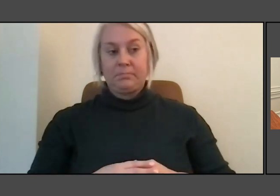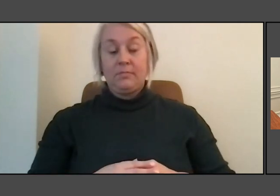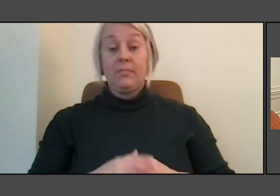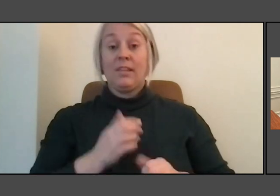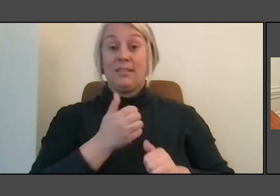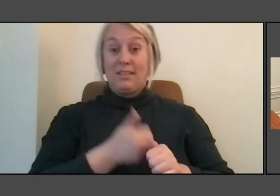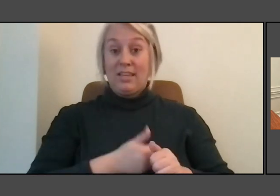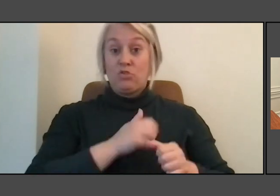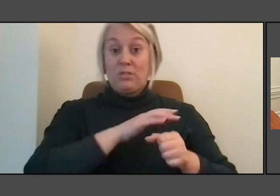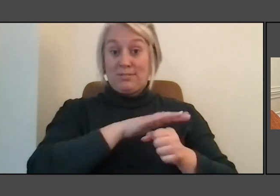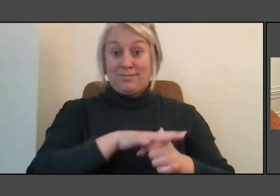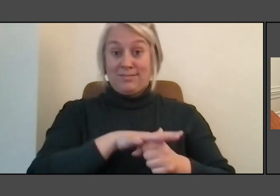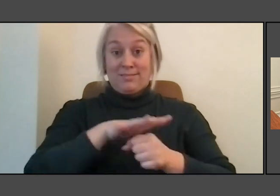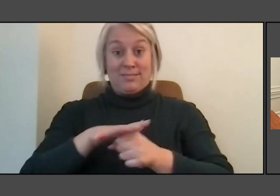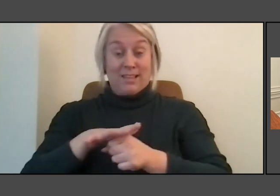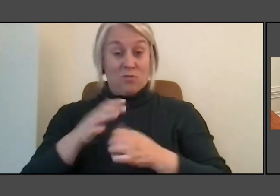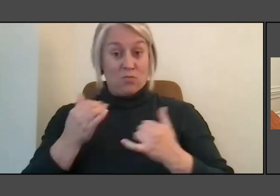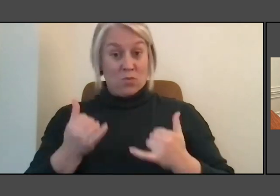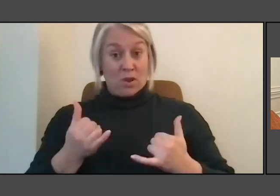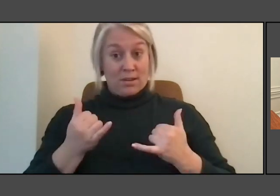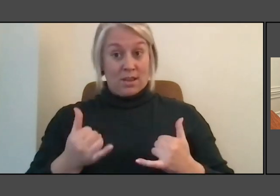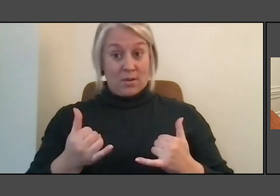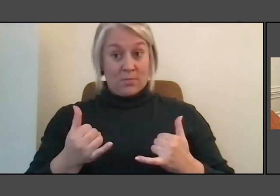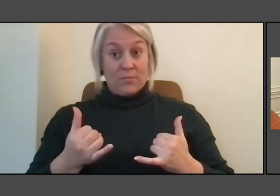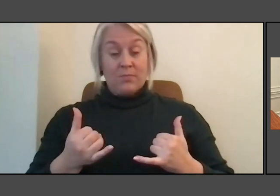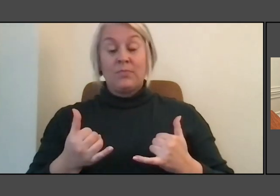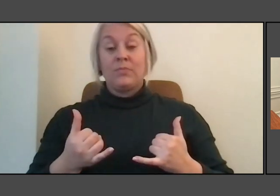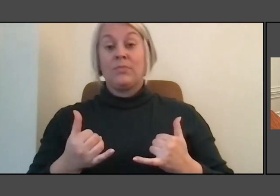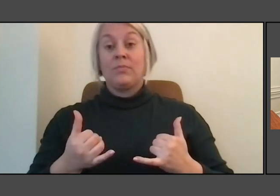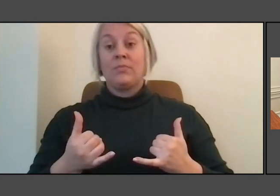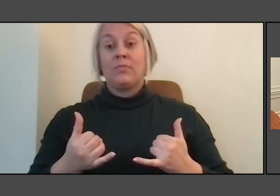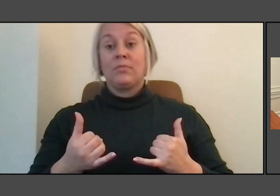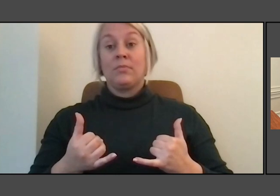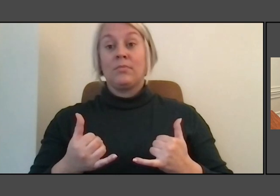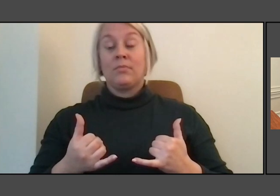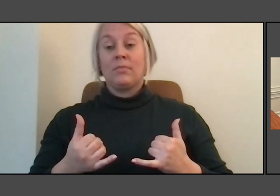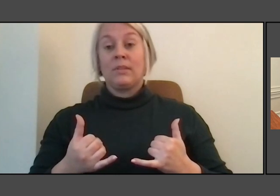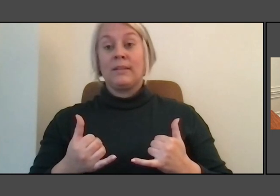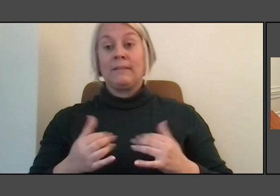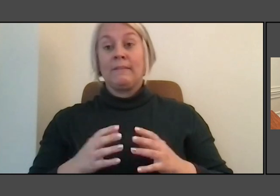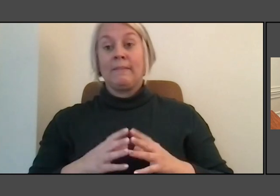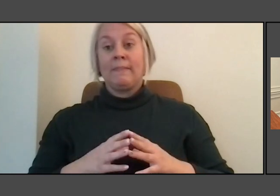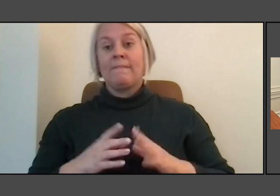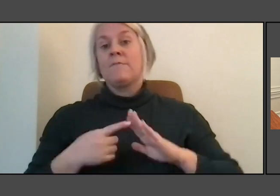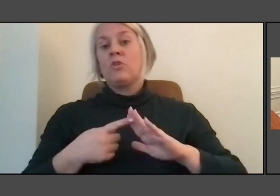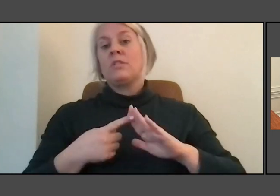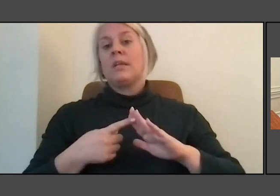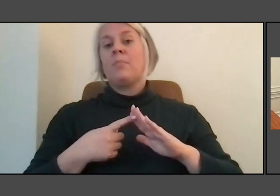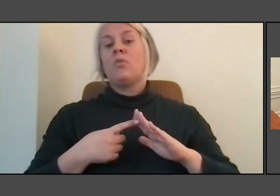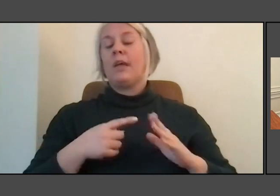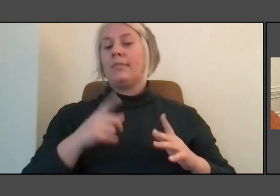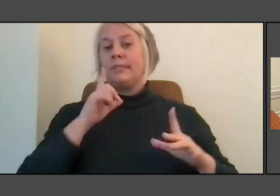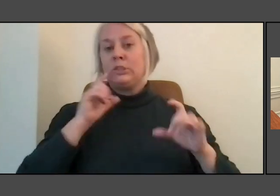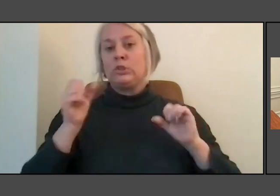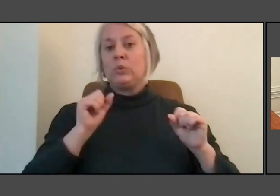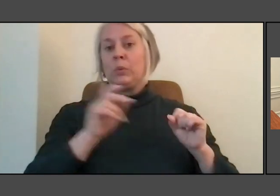it's mone hopefully like, say, for instance, Storm King, the they do a big bushwhacking and then they let it grow But